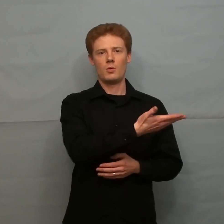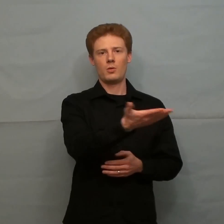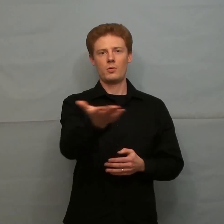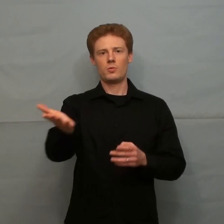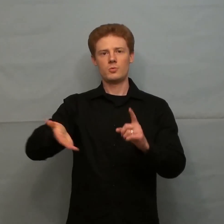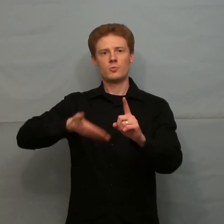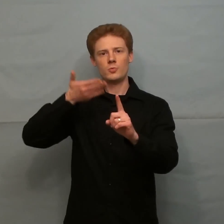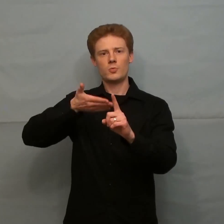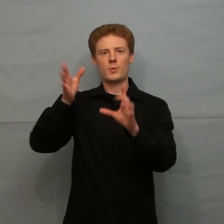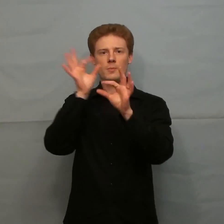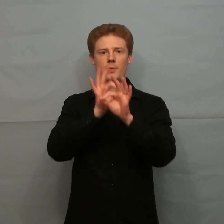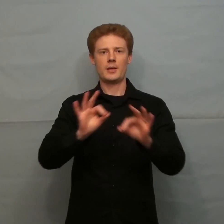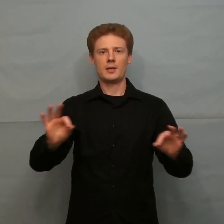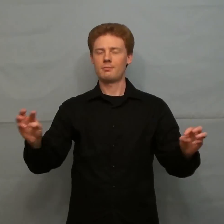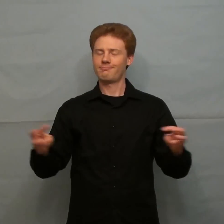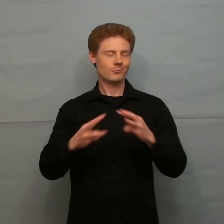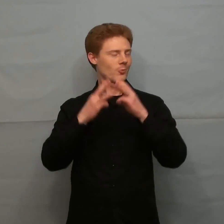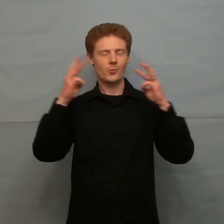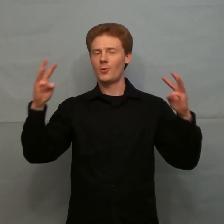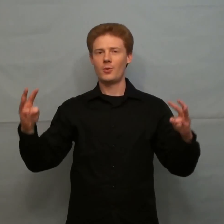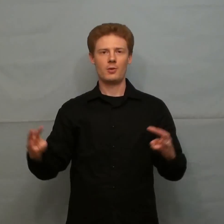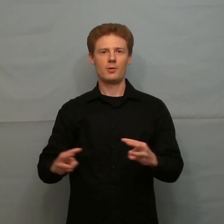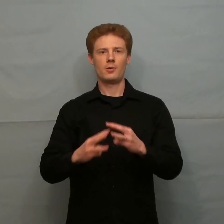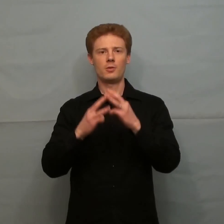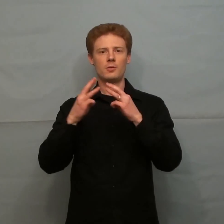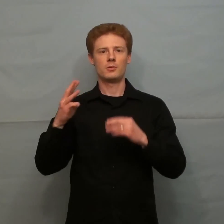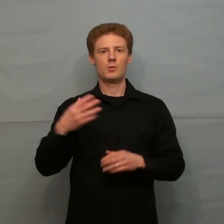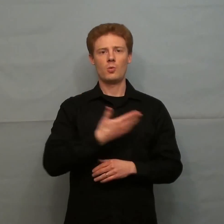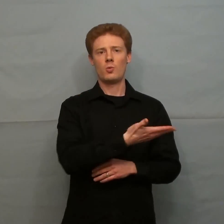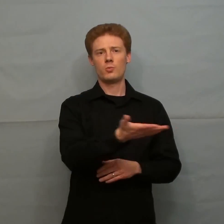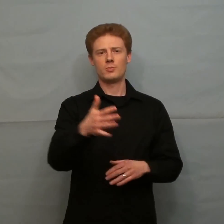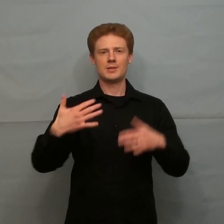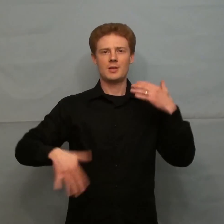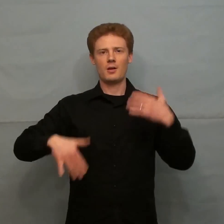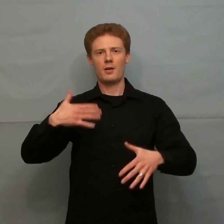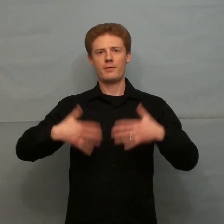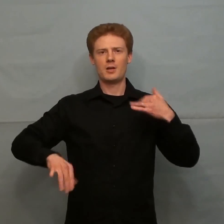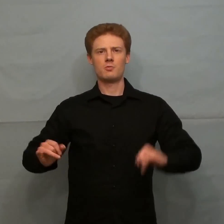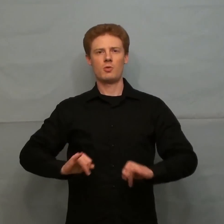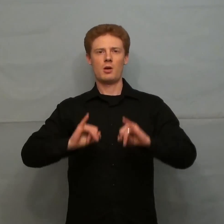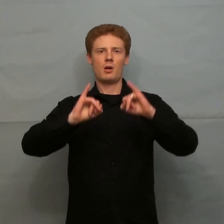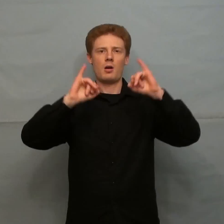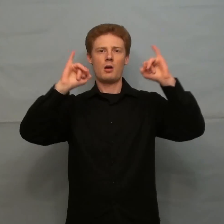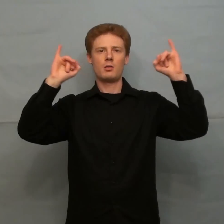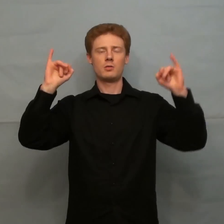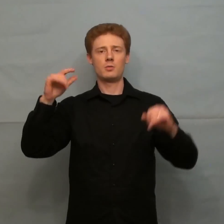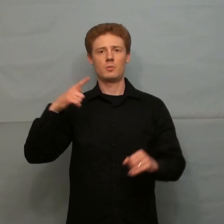Those who make peace not strife, All goal peace, war-(shake head) Those who will suffer wrong All suffer terrible